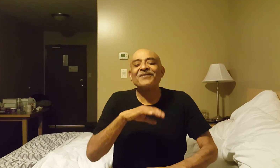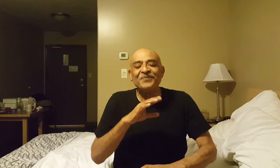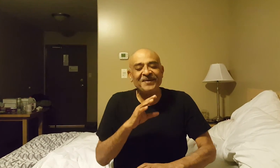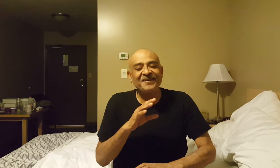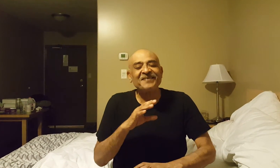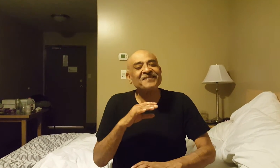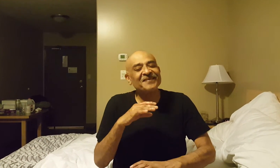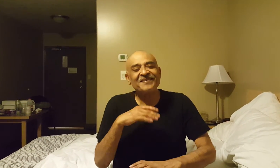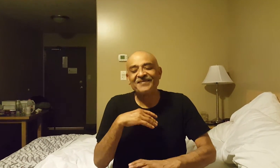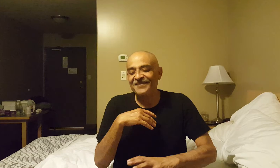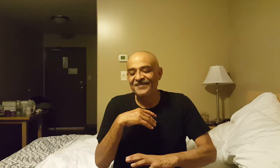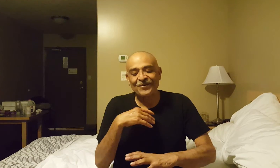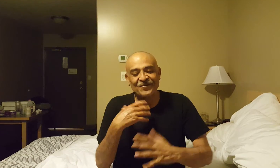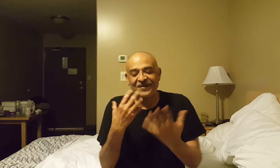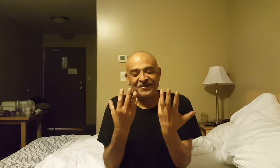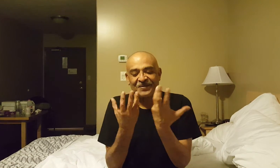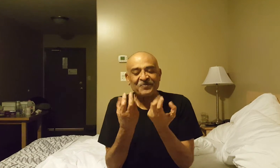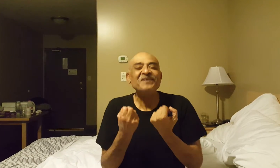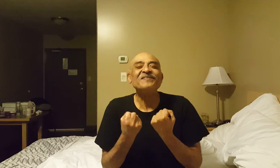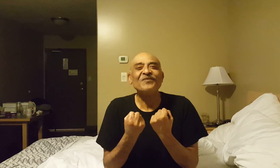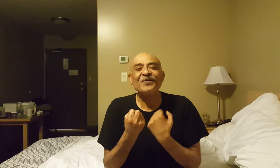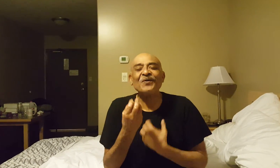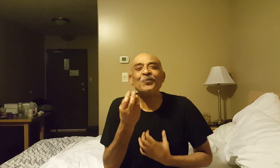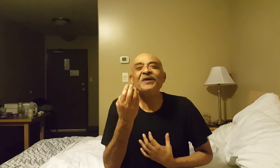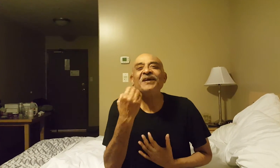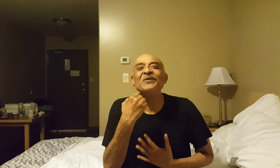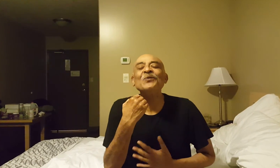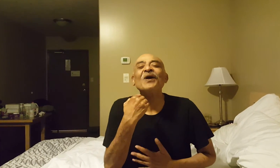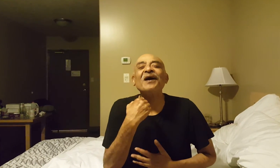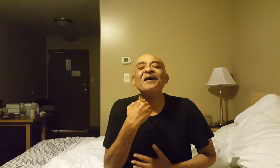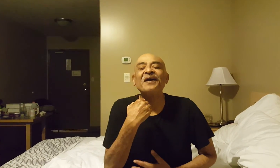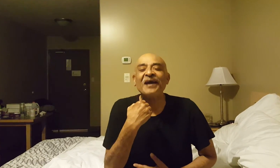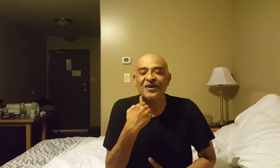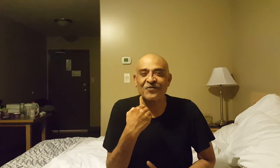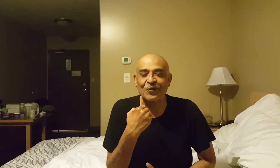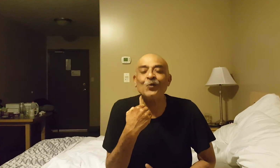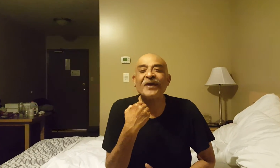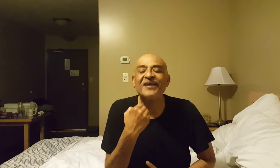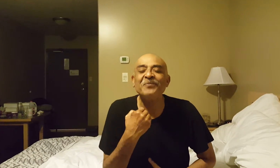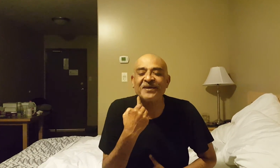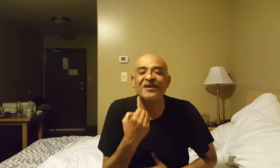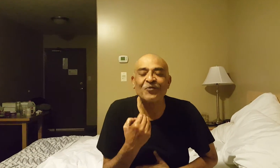for me this is sort of the basis of it all: we who are careful, who can be careful,